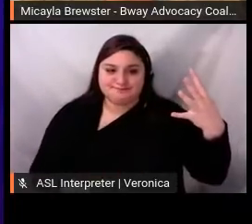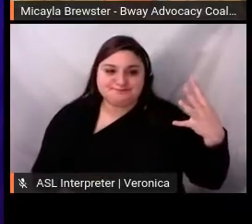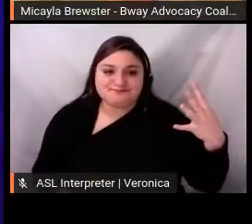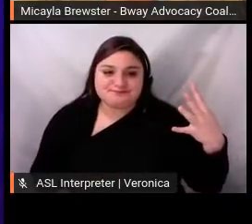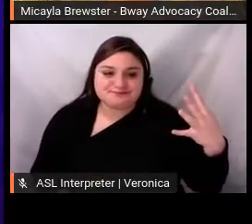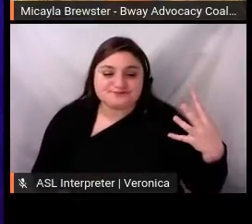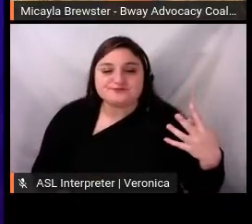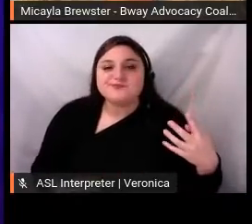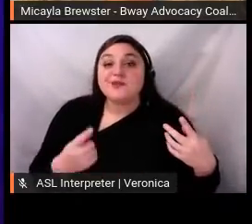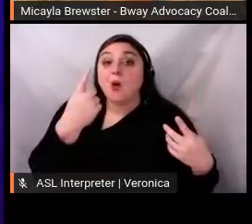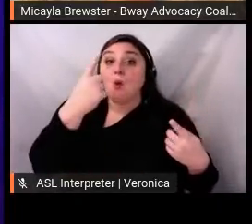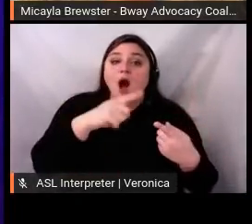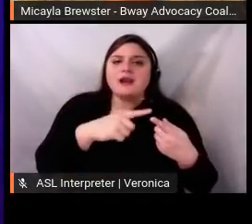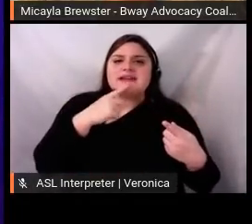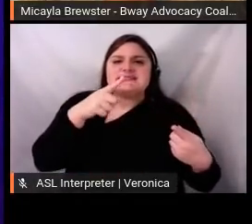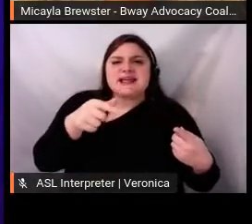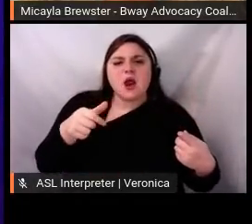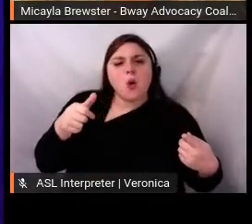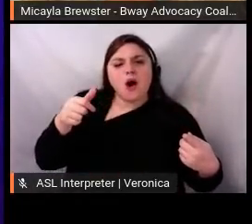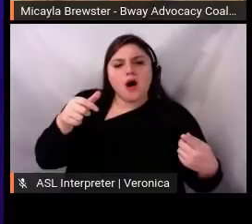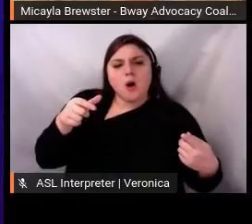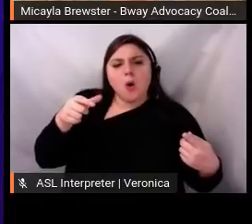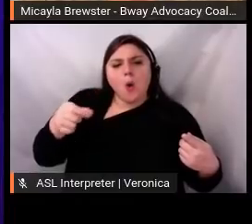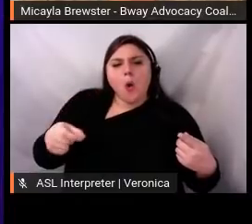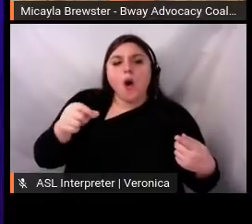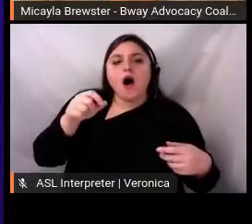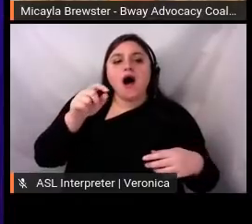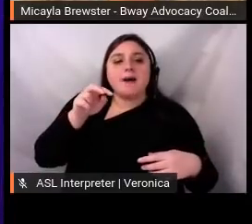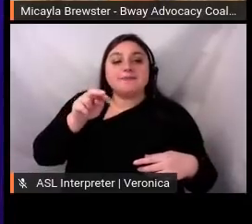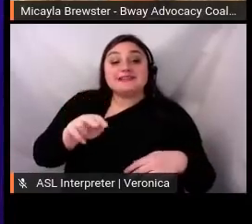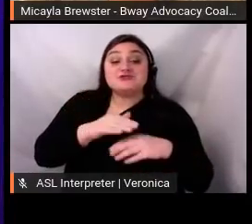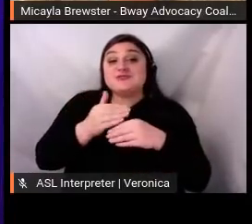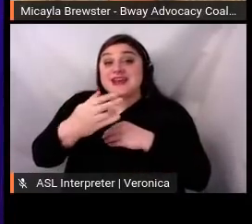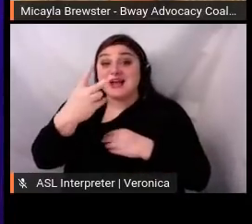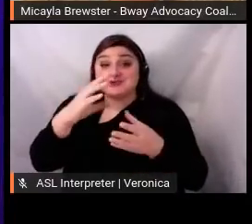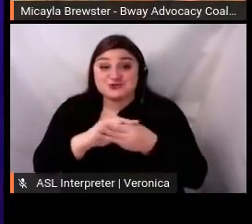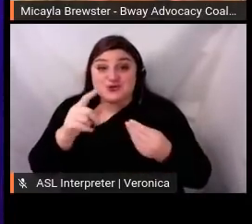Hold down a finger on the next 2 stories. And number two: Screenshot.